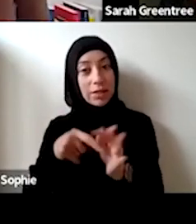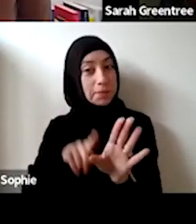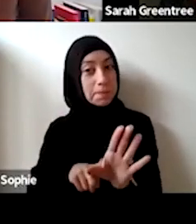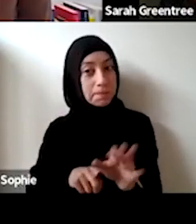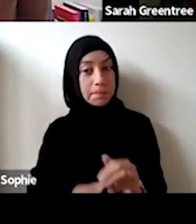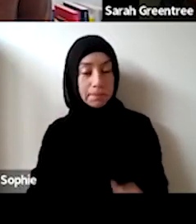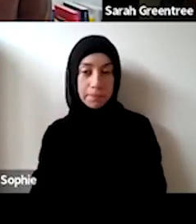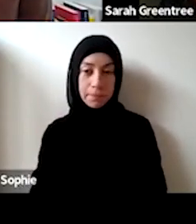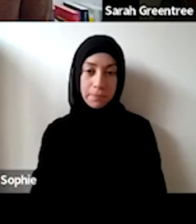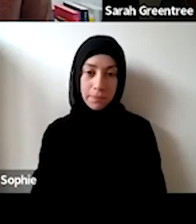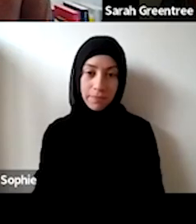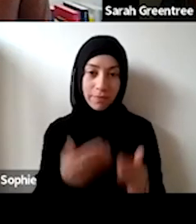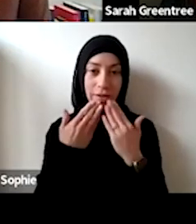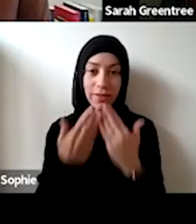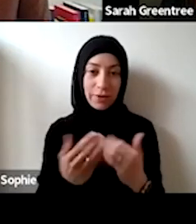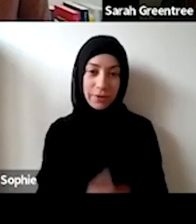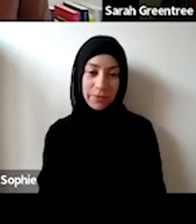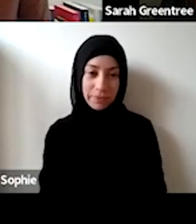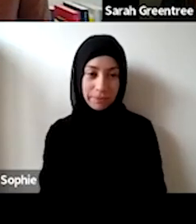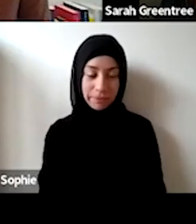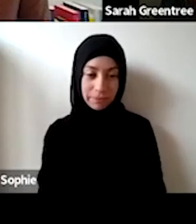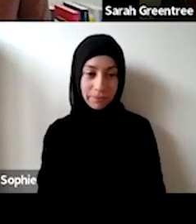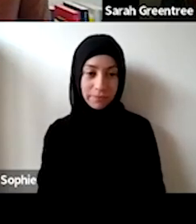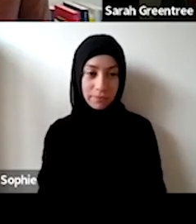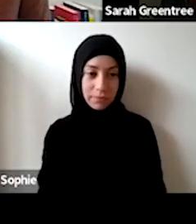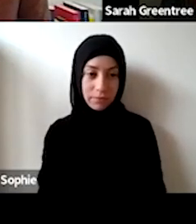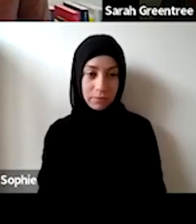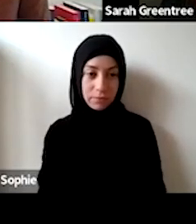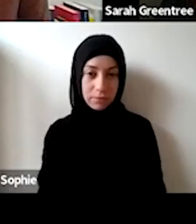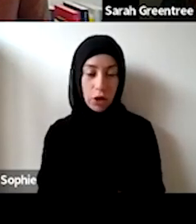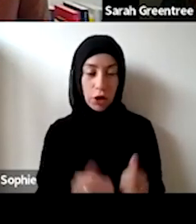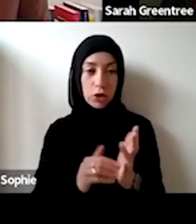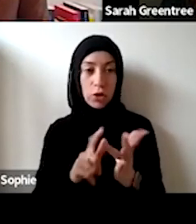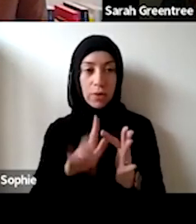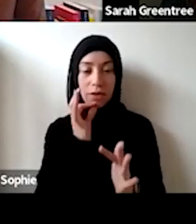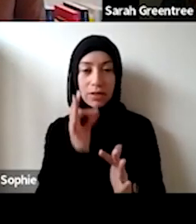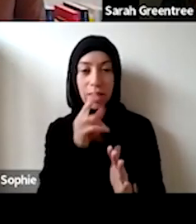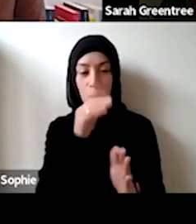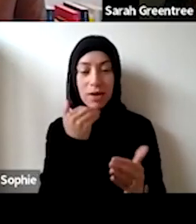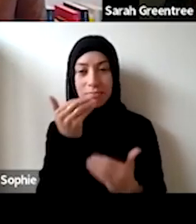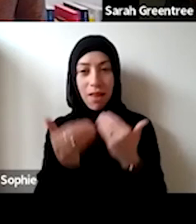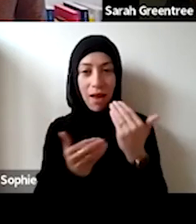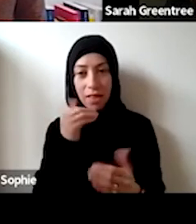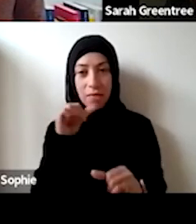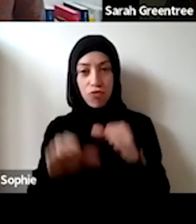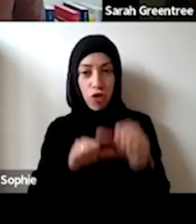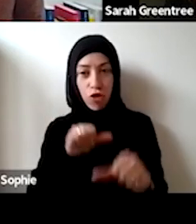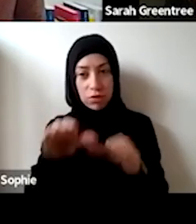Thank you Trish. ANDY DONOVAN: Christy. It is, thanks, Trish. Sorry is that can you explain the process from video to application? Zoe has asked can use plain the process for